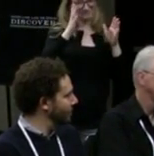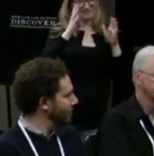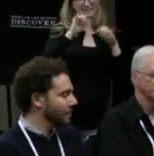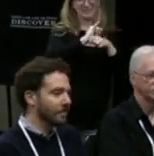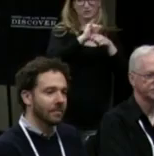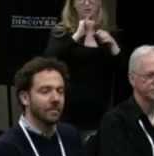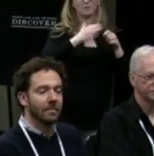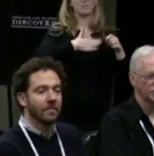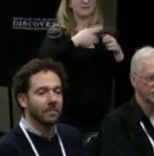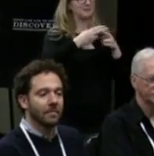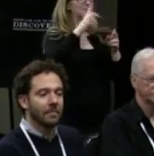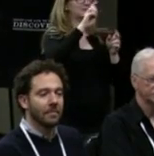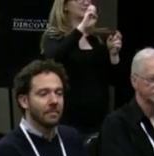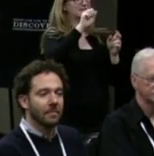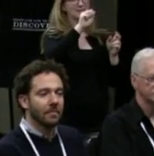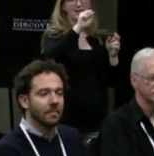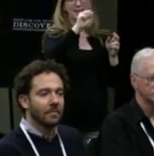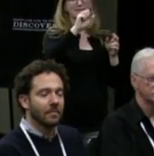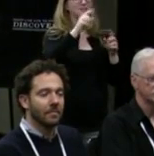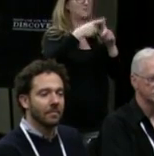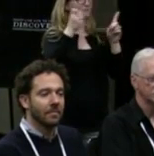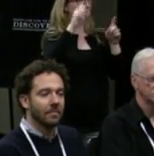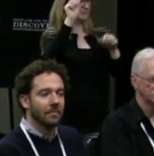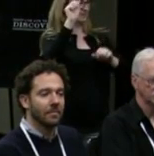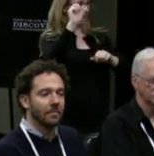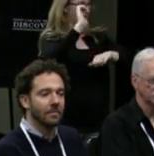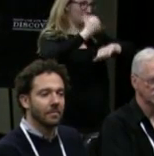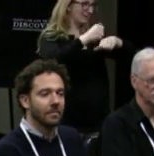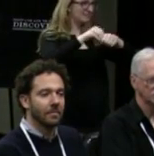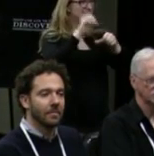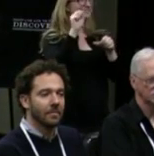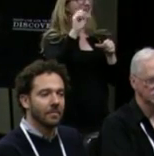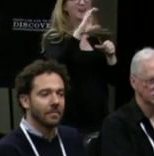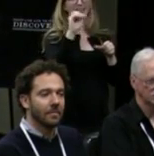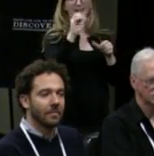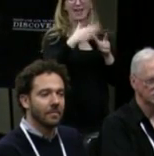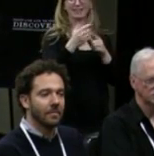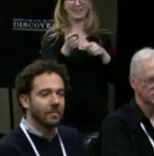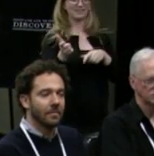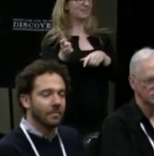I'm a freelance director based in Seattle, and with me is our illustrious panel,